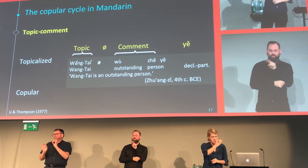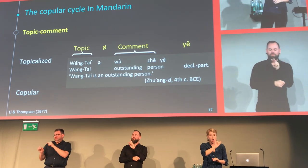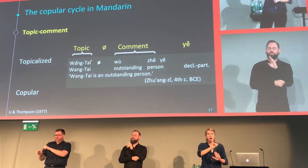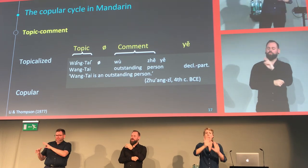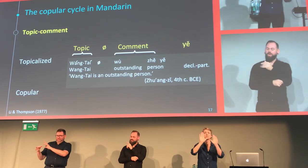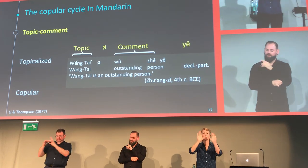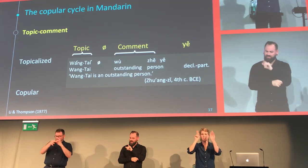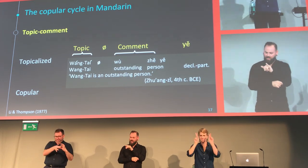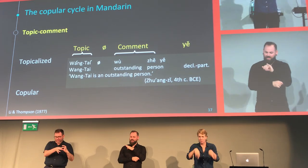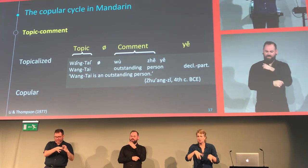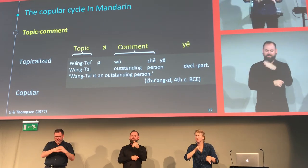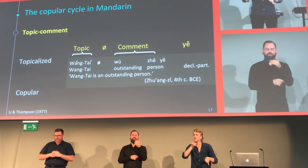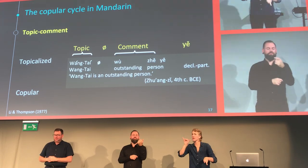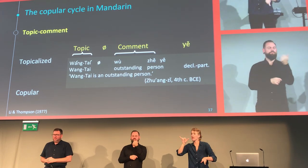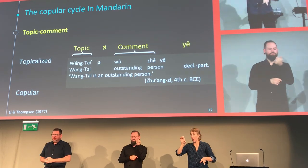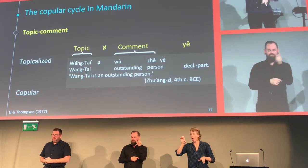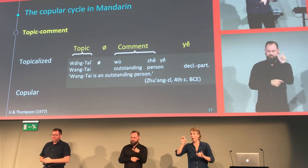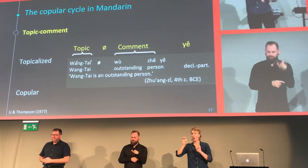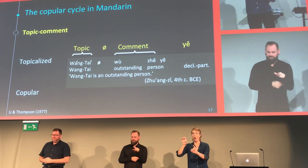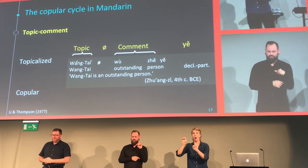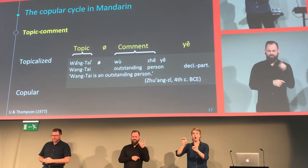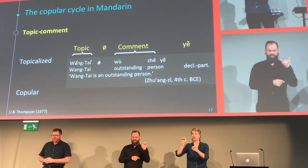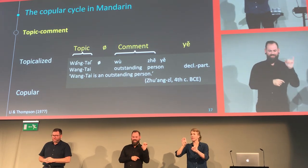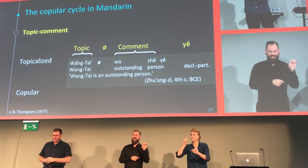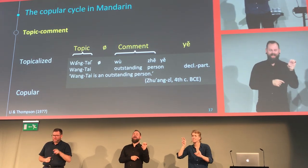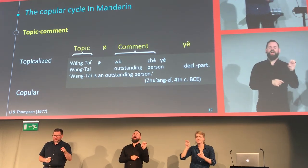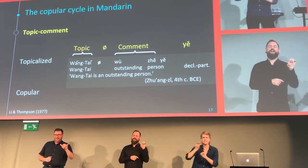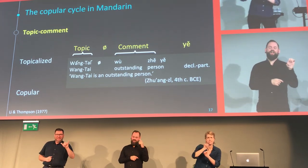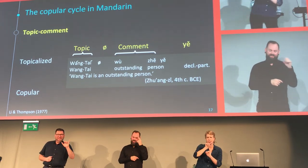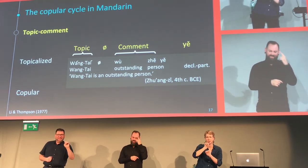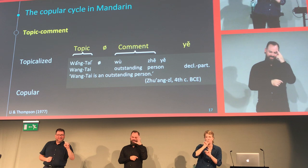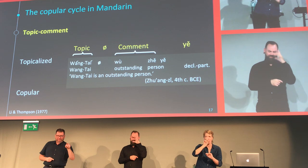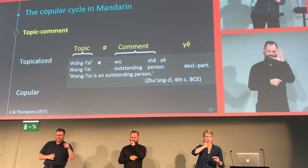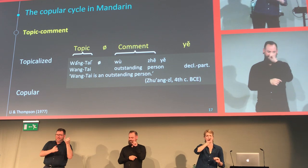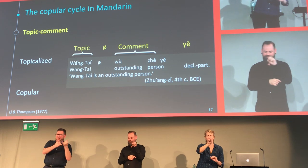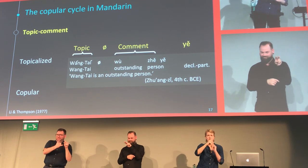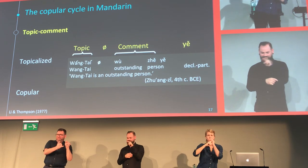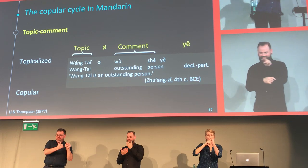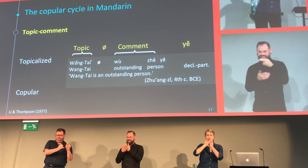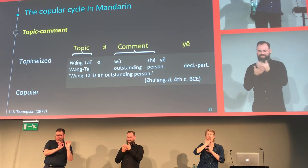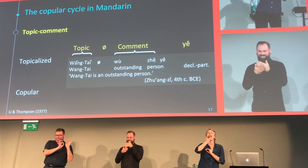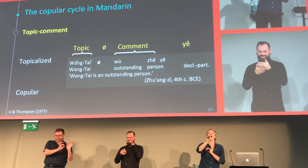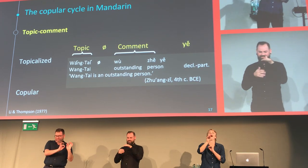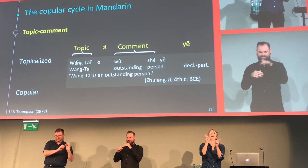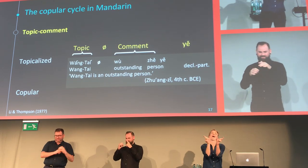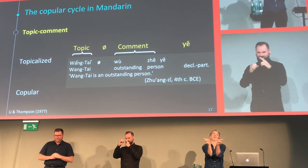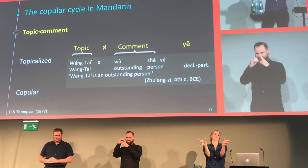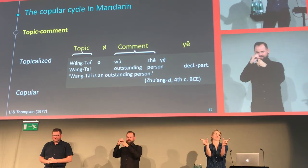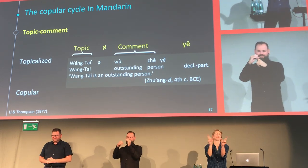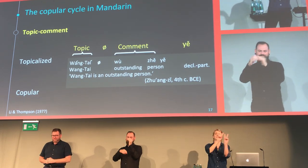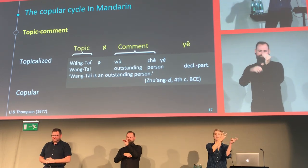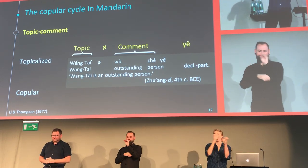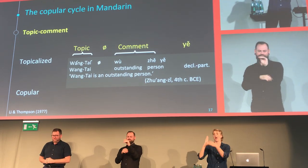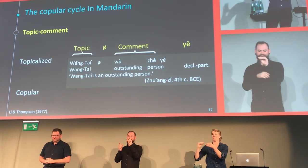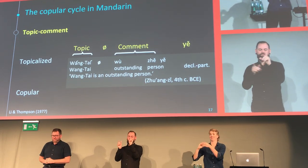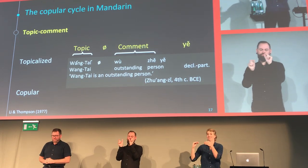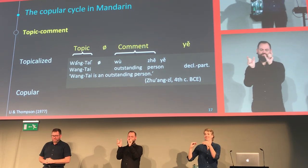A person perceiving this would understand there's a person and an attribute, and then get to the word "ye" and have to somehow associate